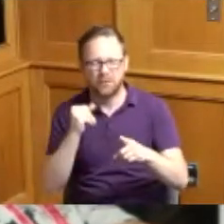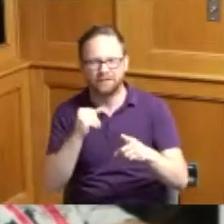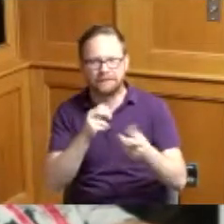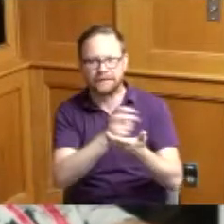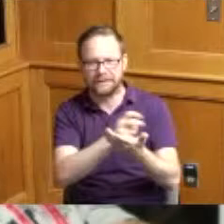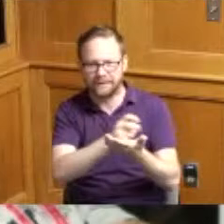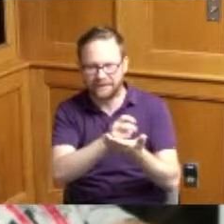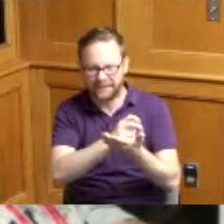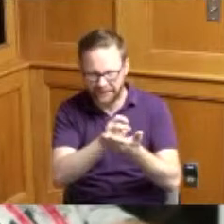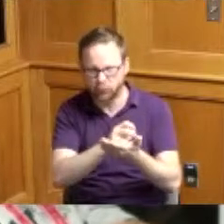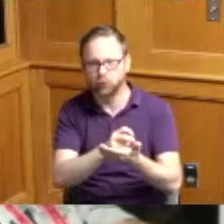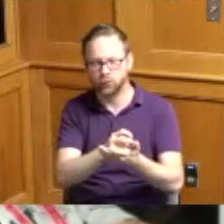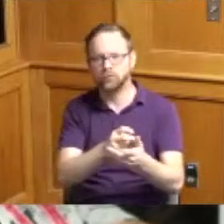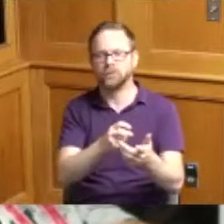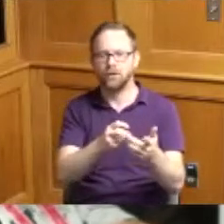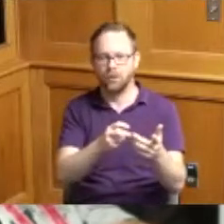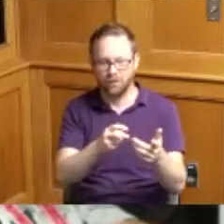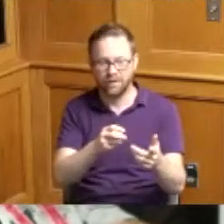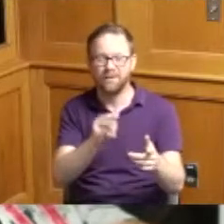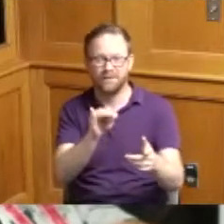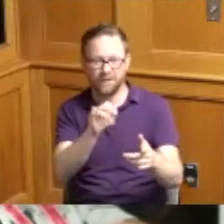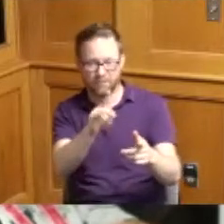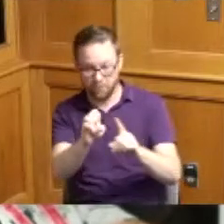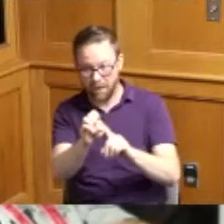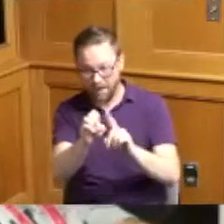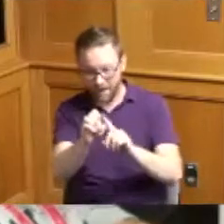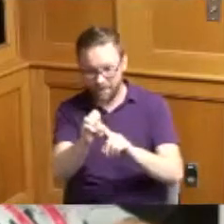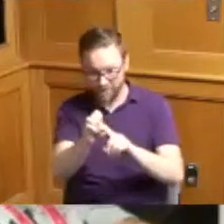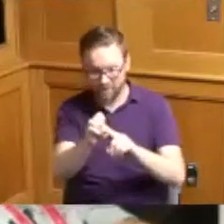had to take my they had to take Mike our cleanup hit her into third baseman off the field in an